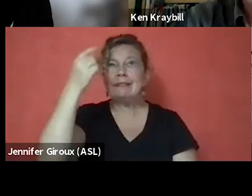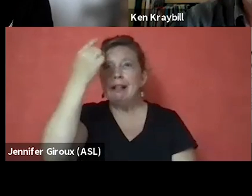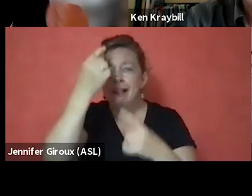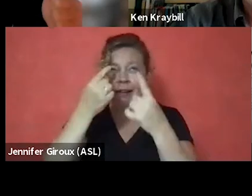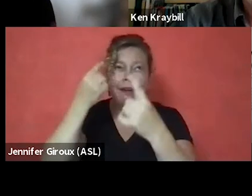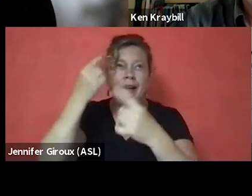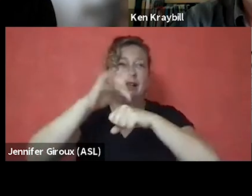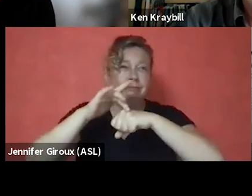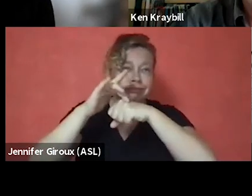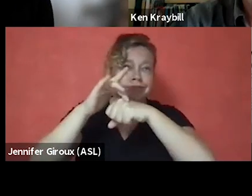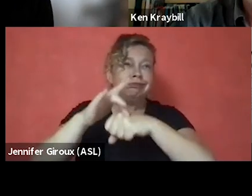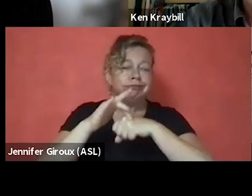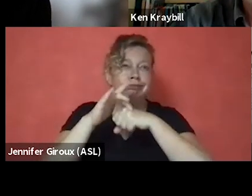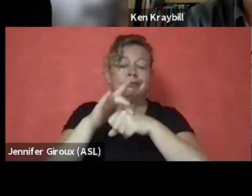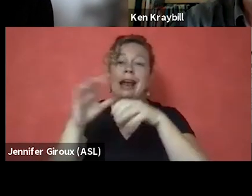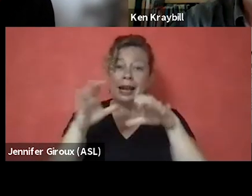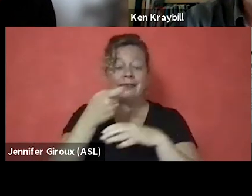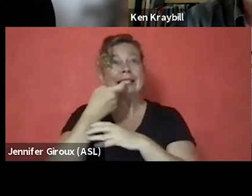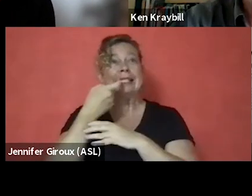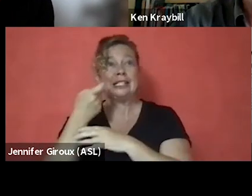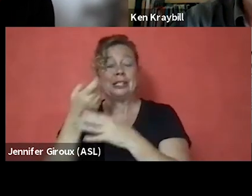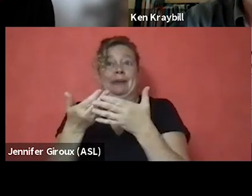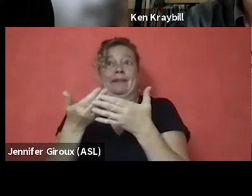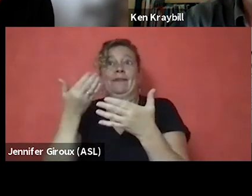and active addiction before I entered recovery.